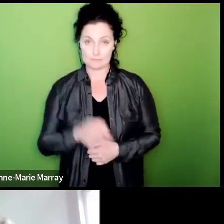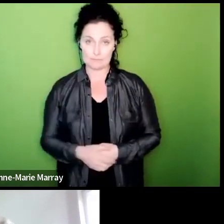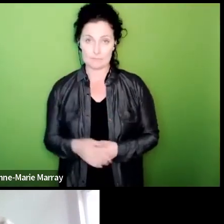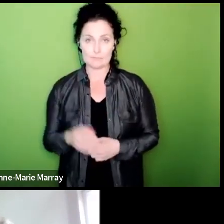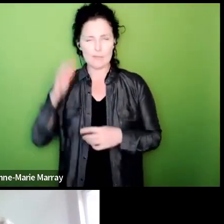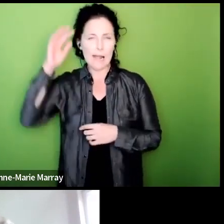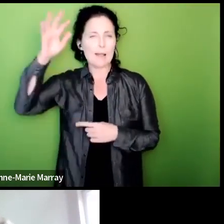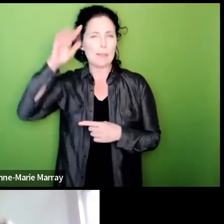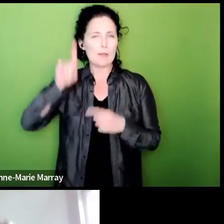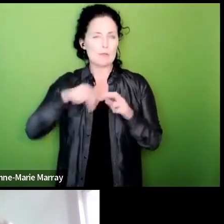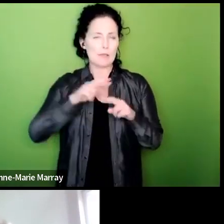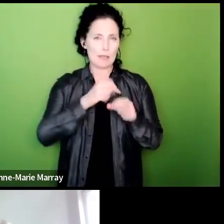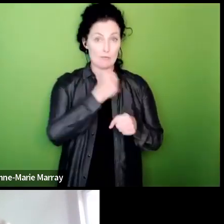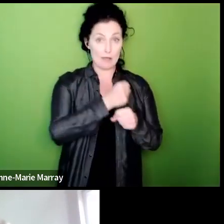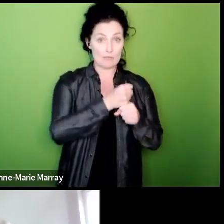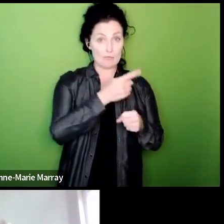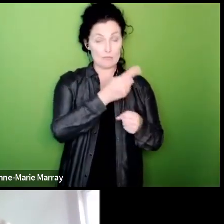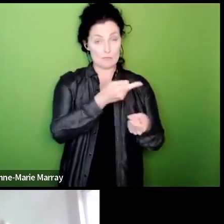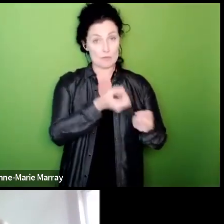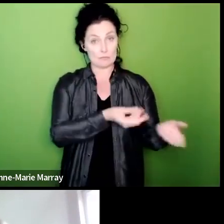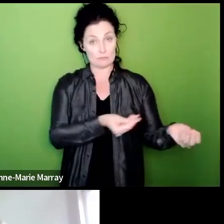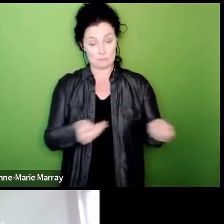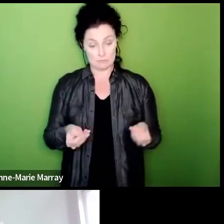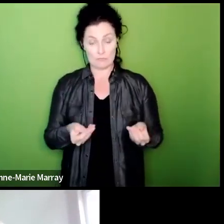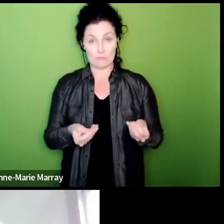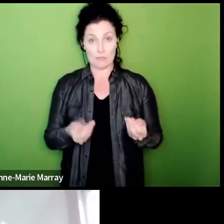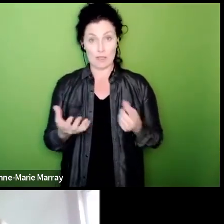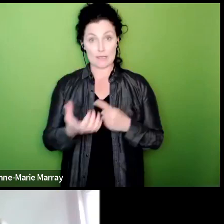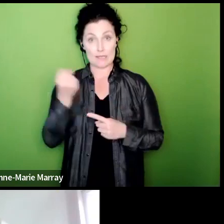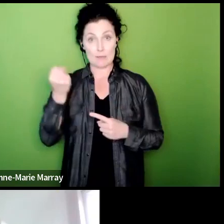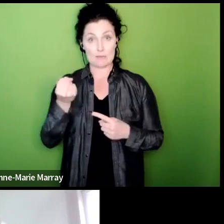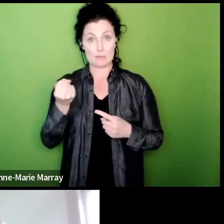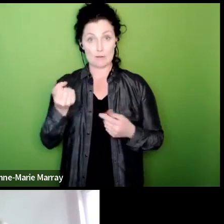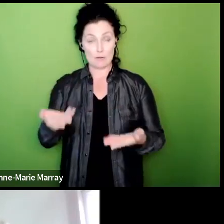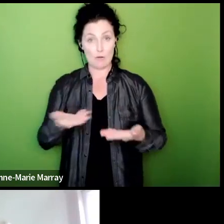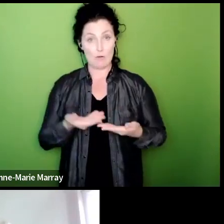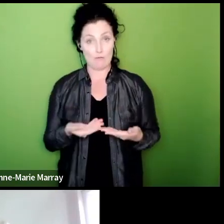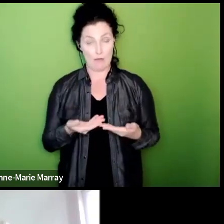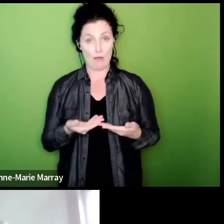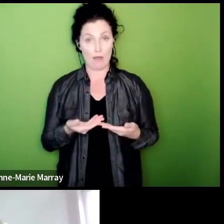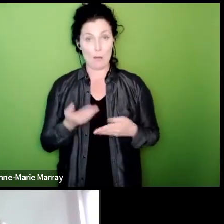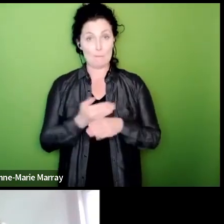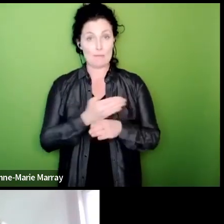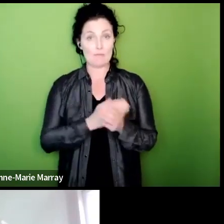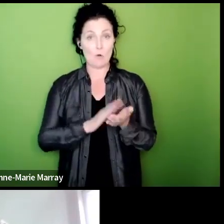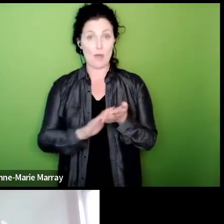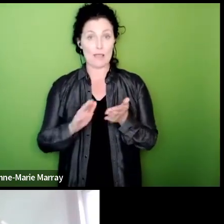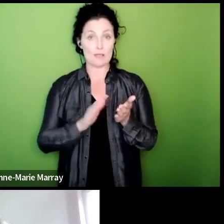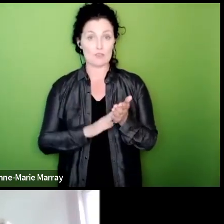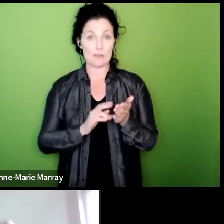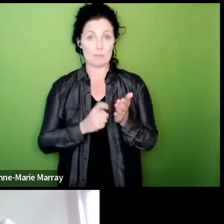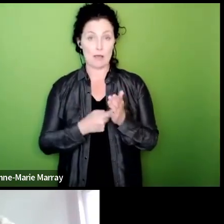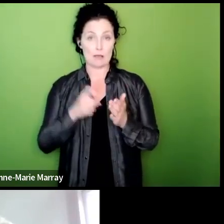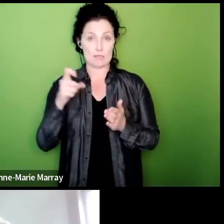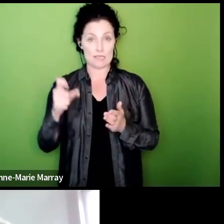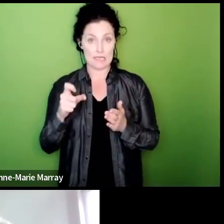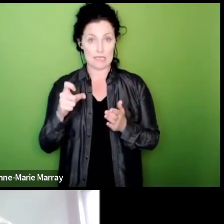came up with an acceptable offer before HMRC was reballoted would HMRC not be eligible for that